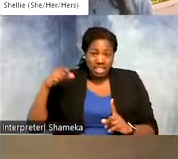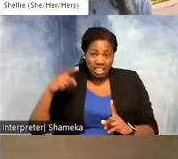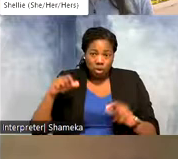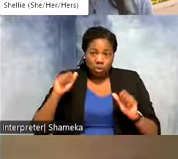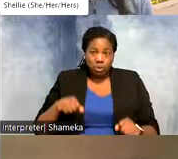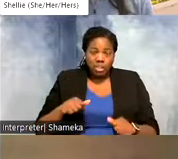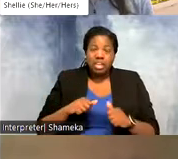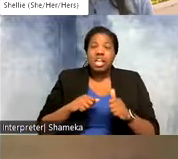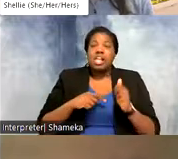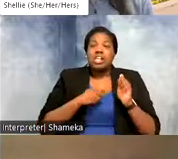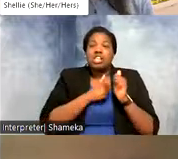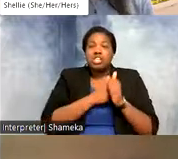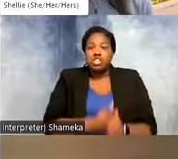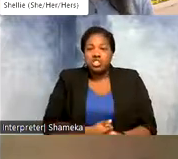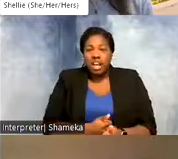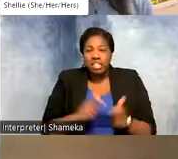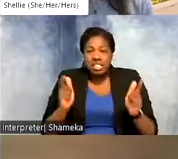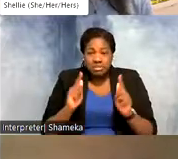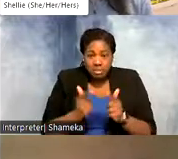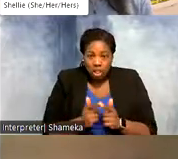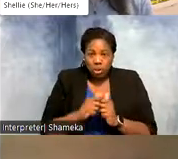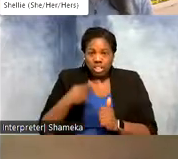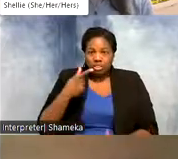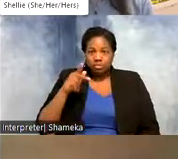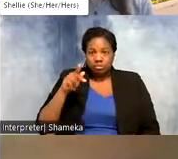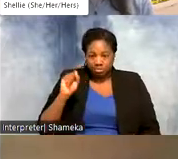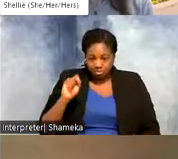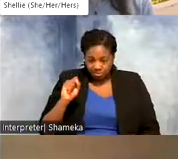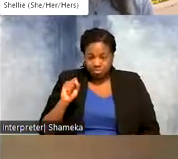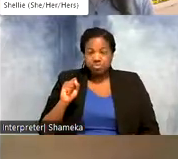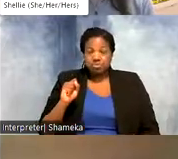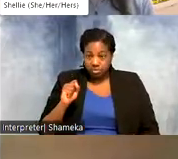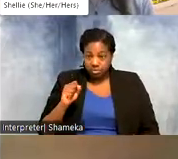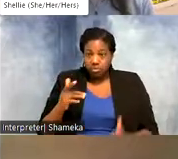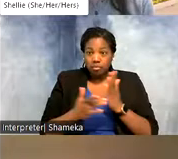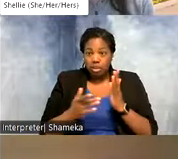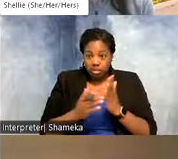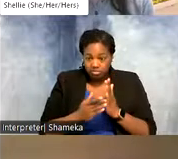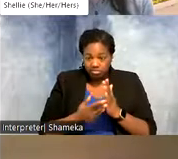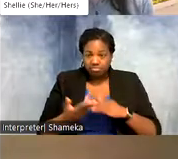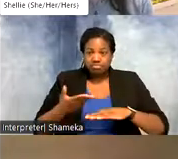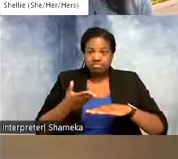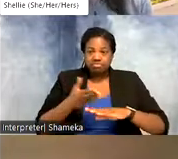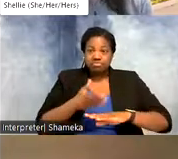birds at a finer scale with GPS units. And so as the technology gets better and better we get more